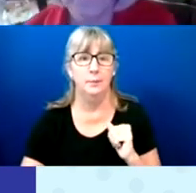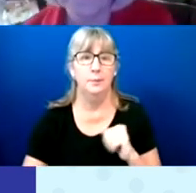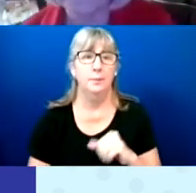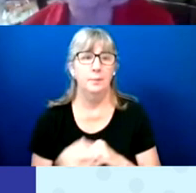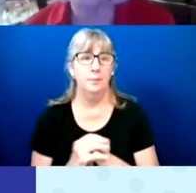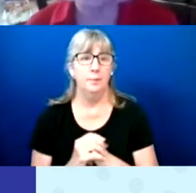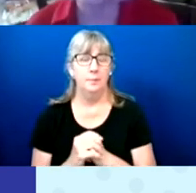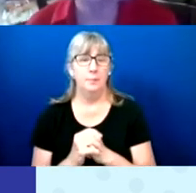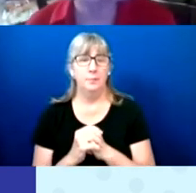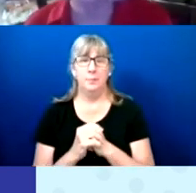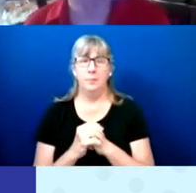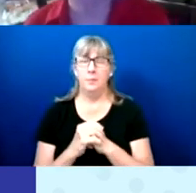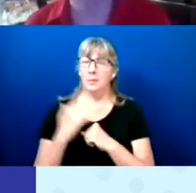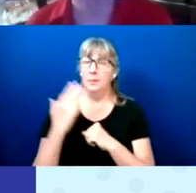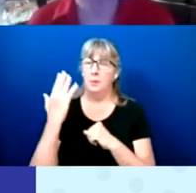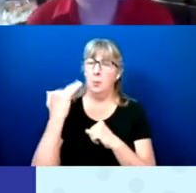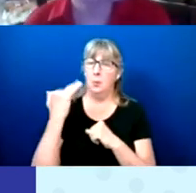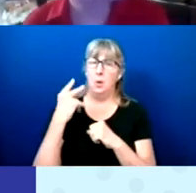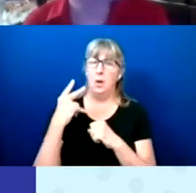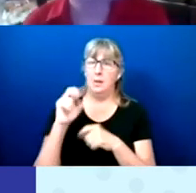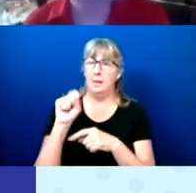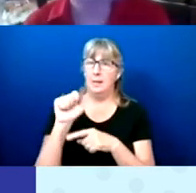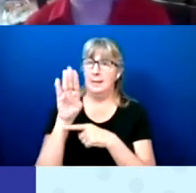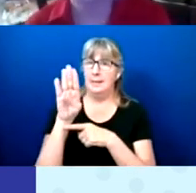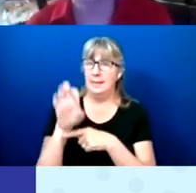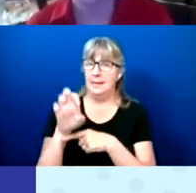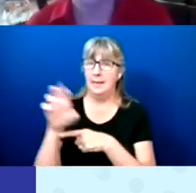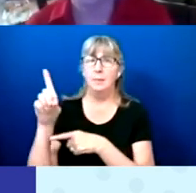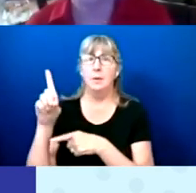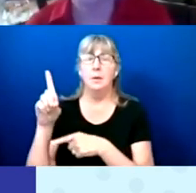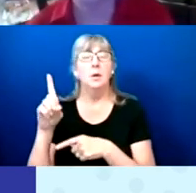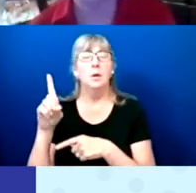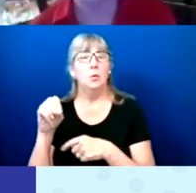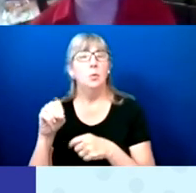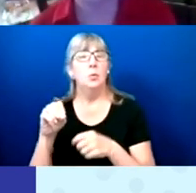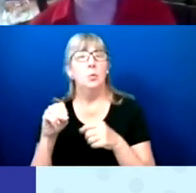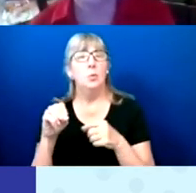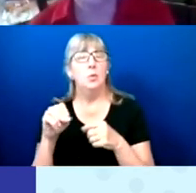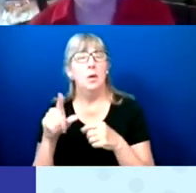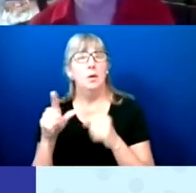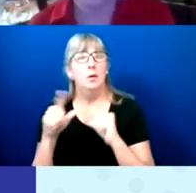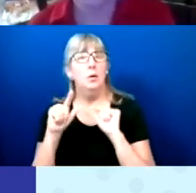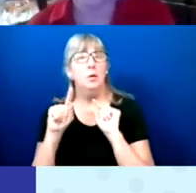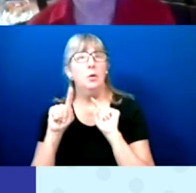Why does SABE do the GoVoter experience survey every 2 years?